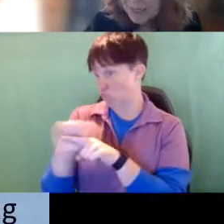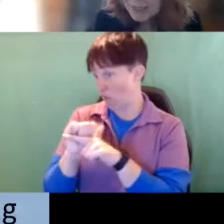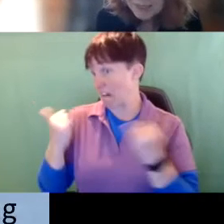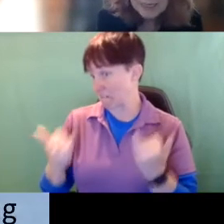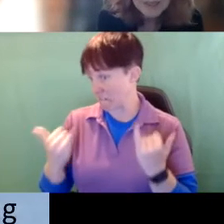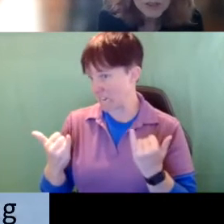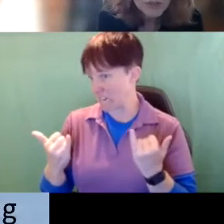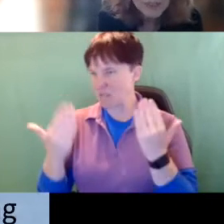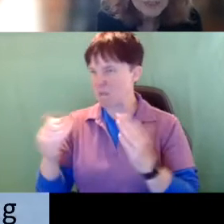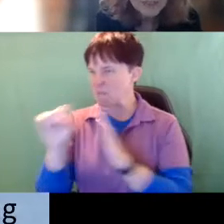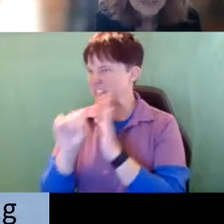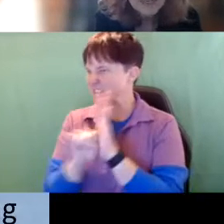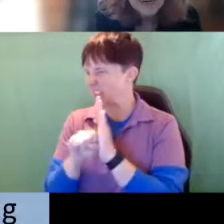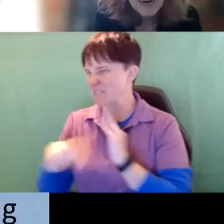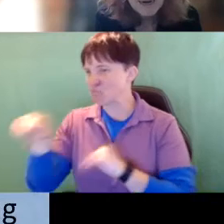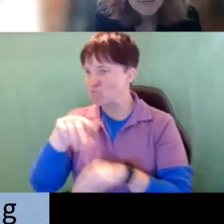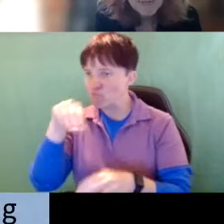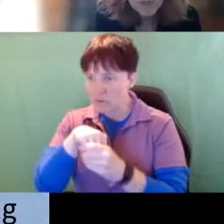the state that you're in